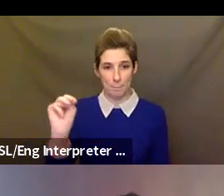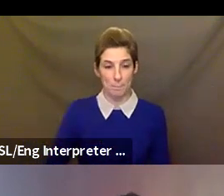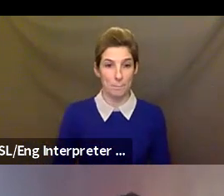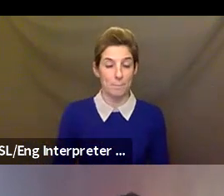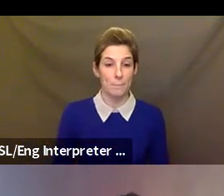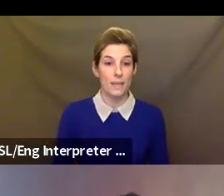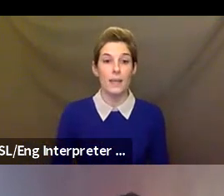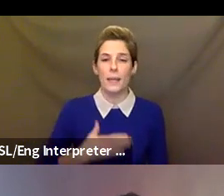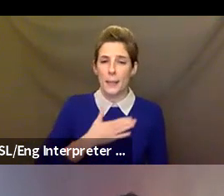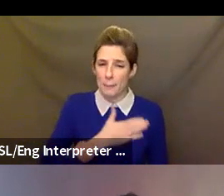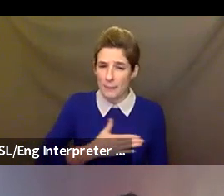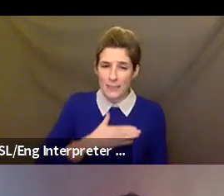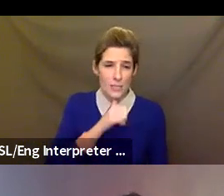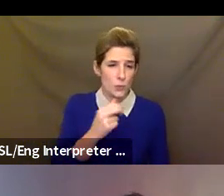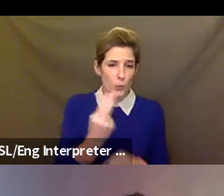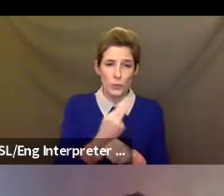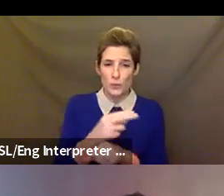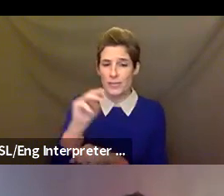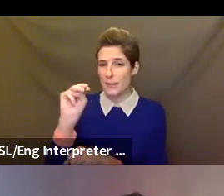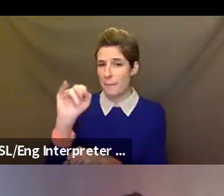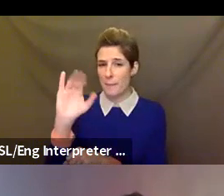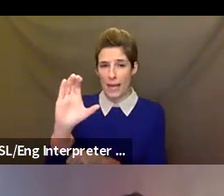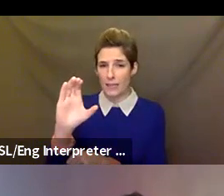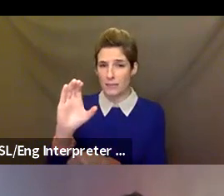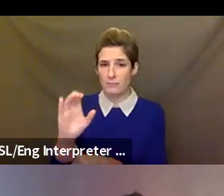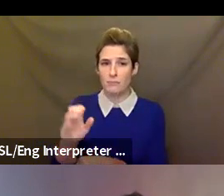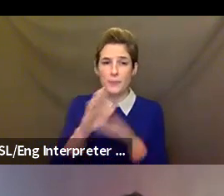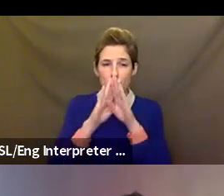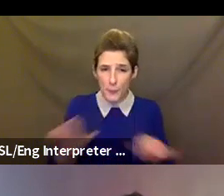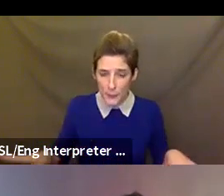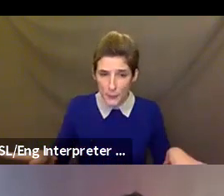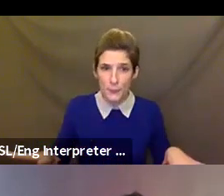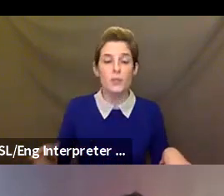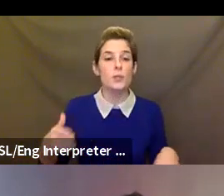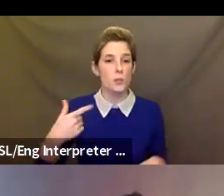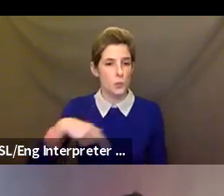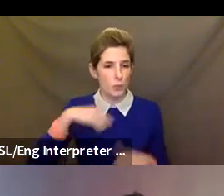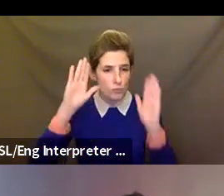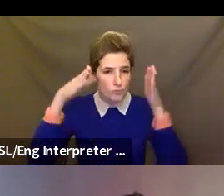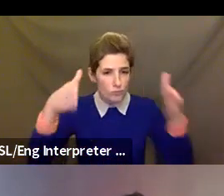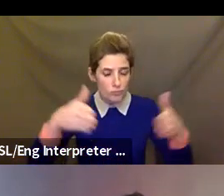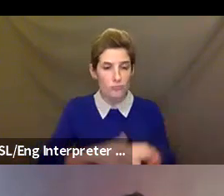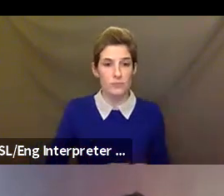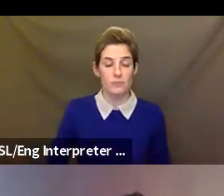panel, so if you would like to not be a part of that, be sure you're not a part of that recording, you can turn your camera off. But again, we are spotlighting both the speakers